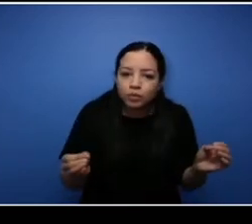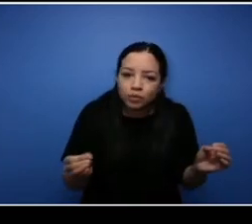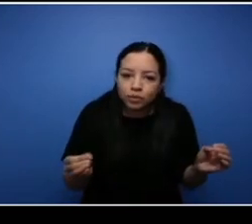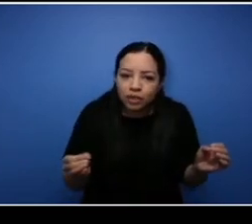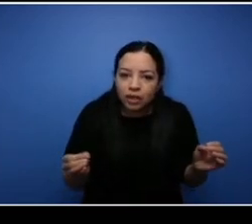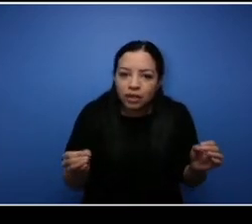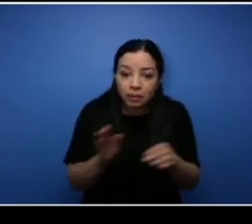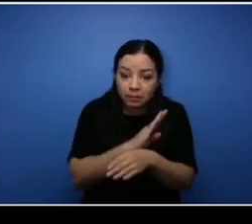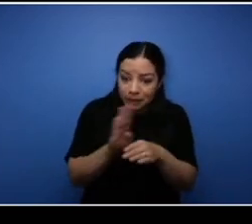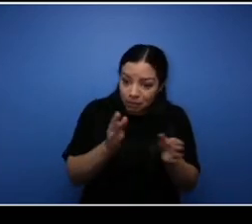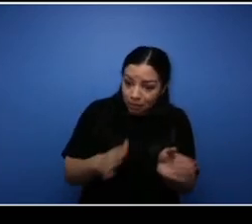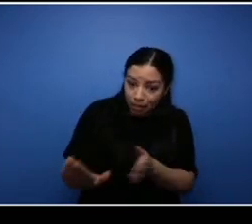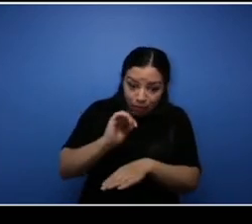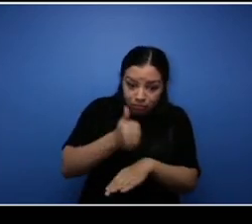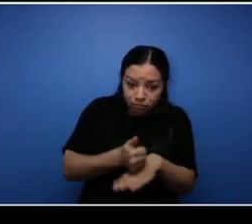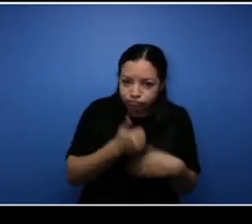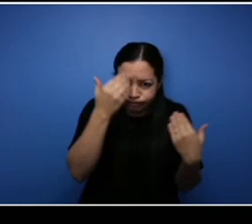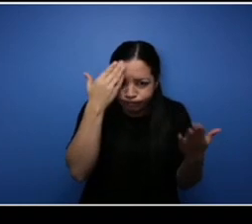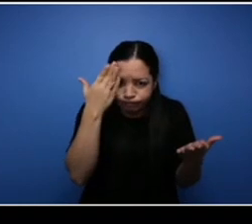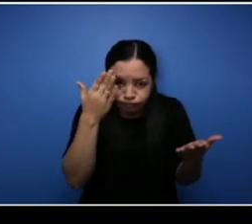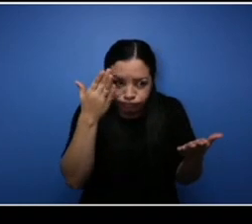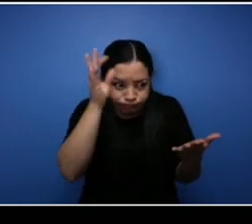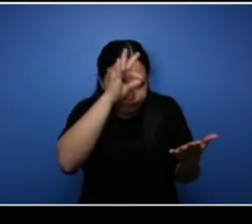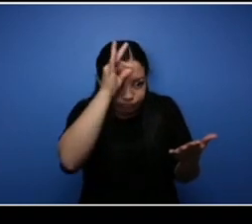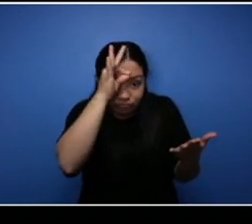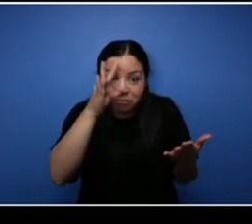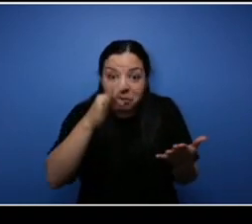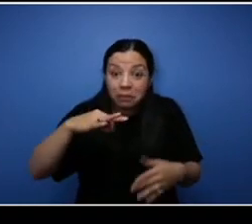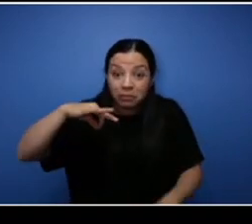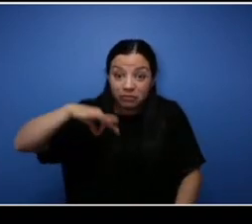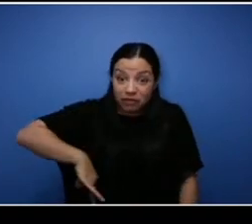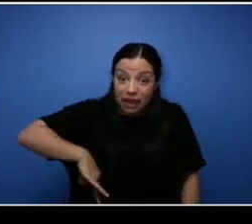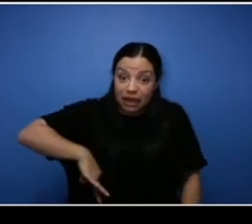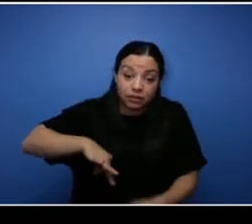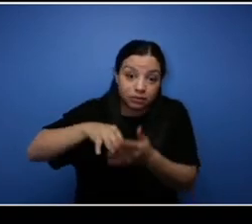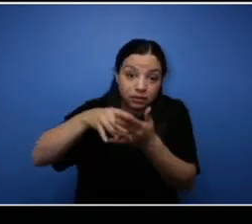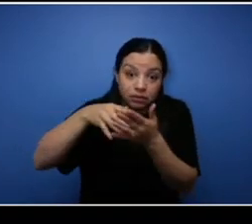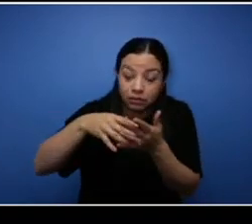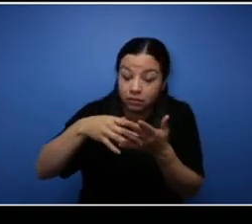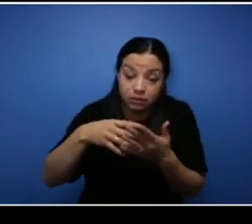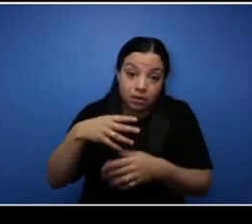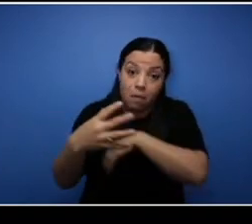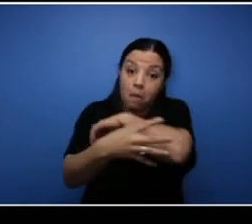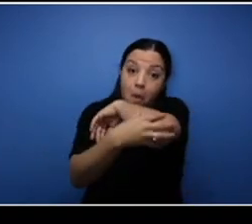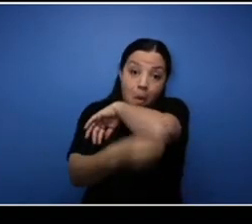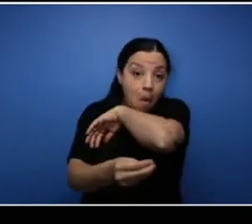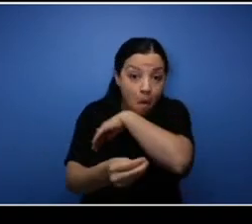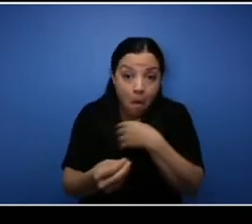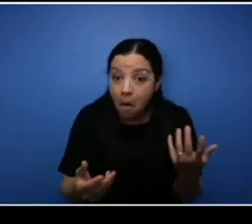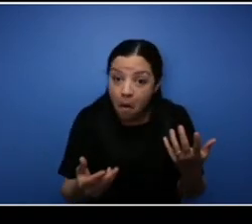I had bad credit I was almost homeless and you know the doors were just shutting. So